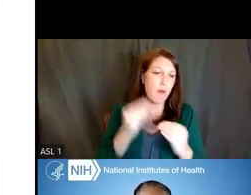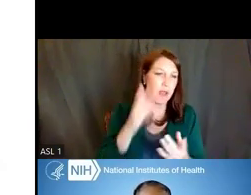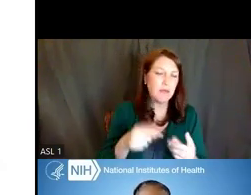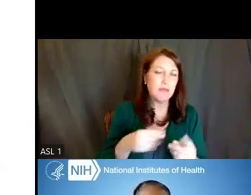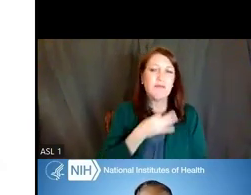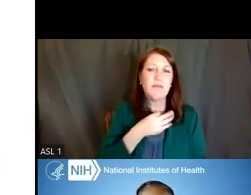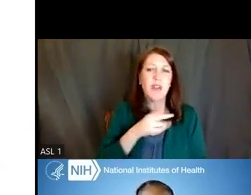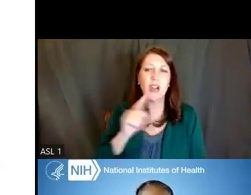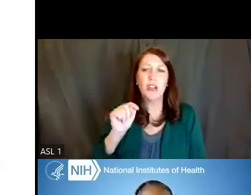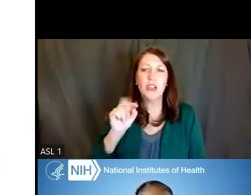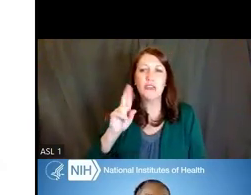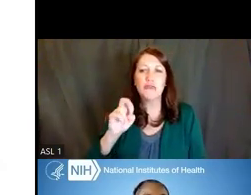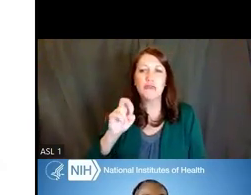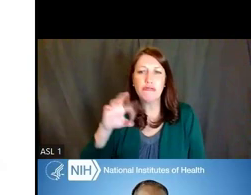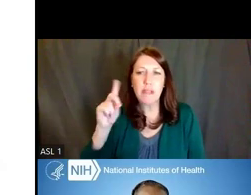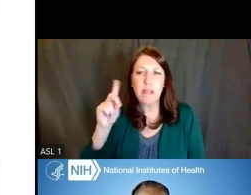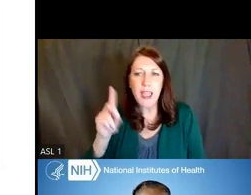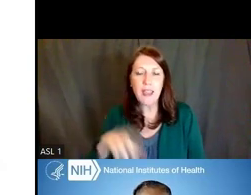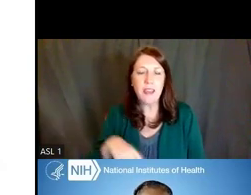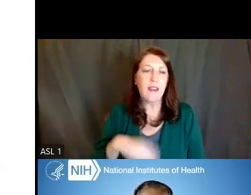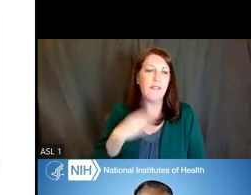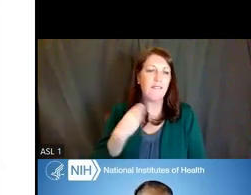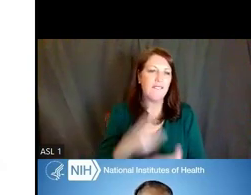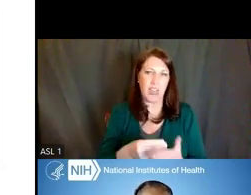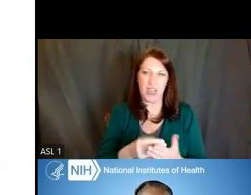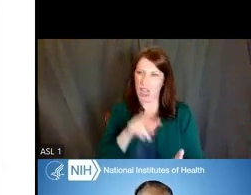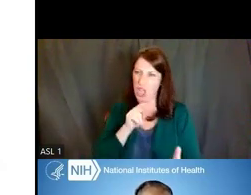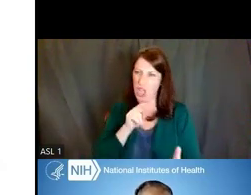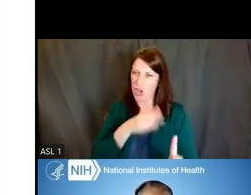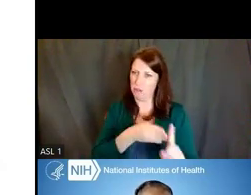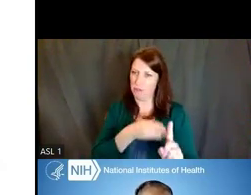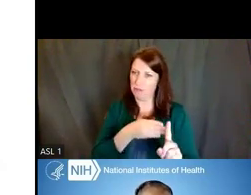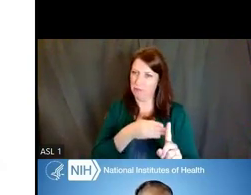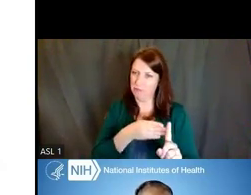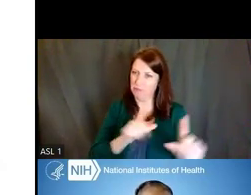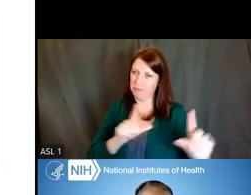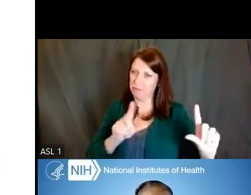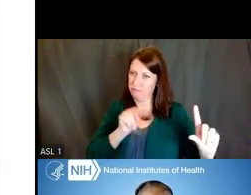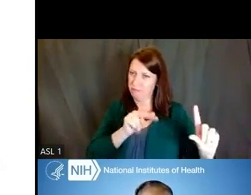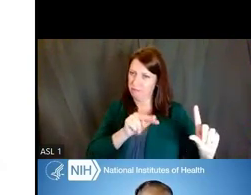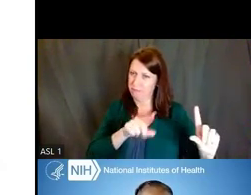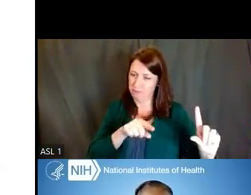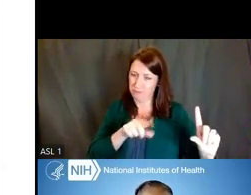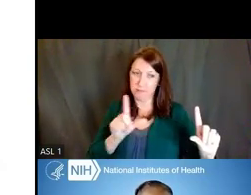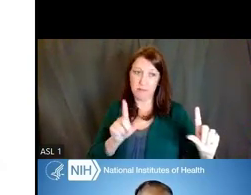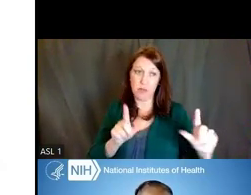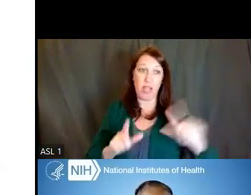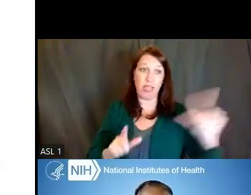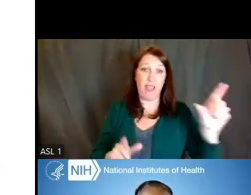this is where you should be looking. So as you see, on the left side of the slide,